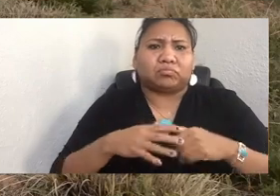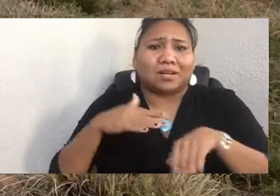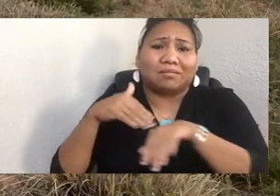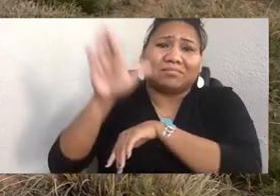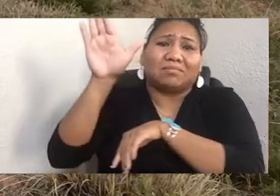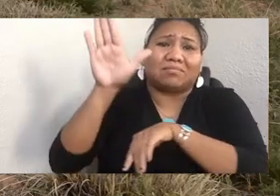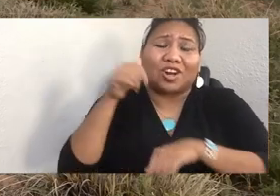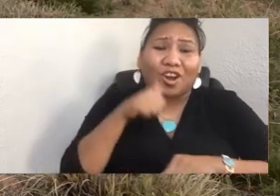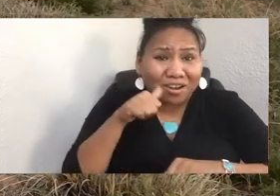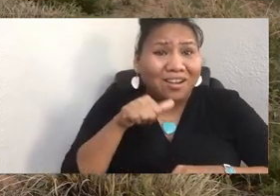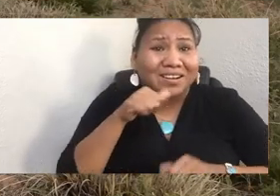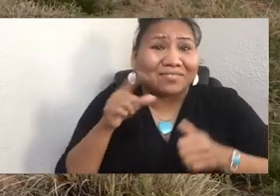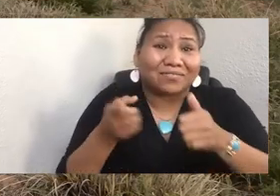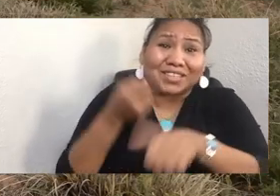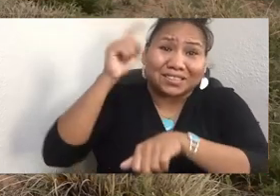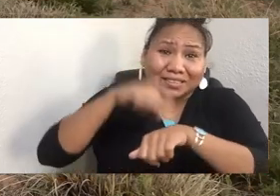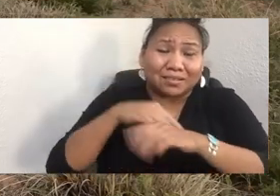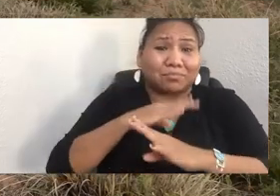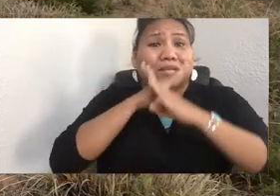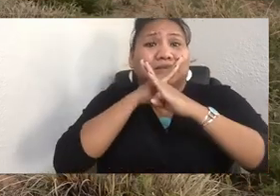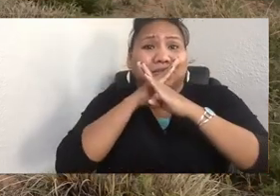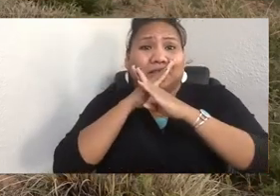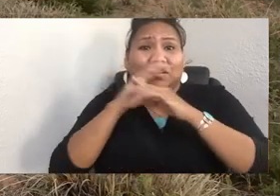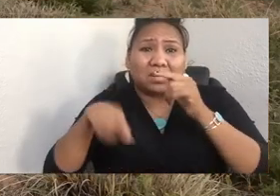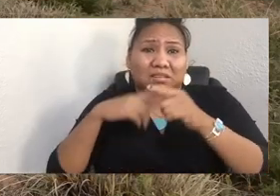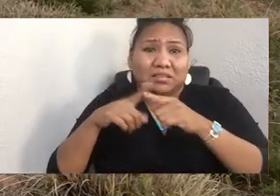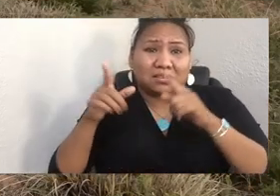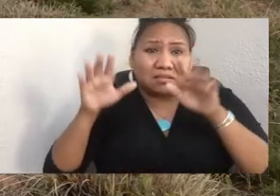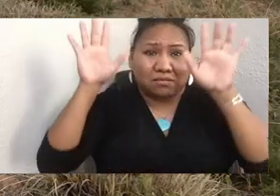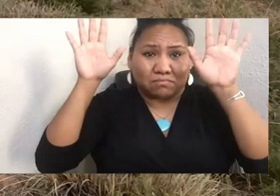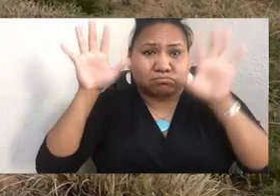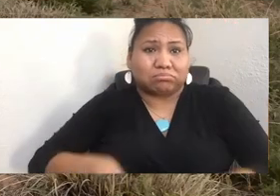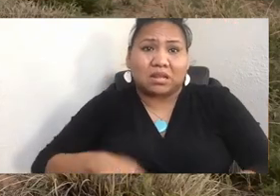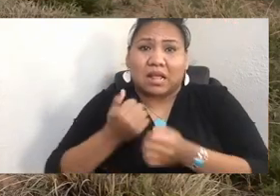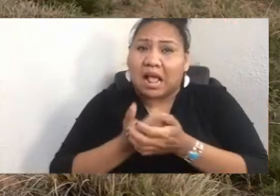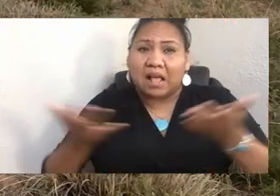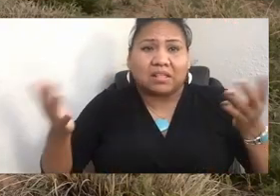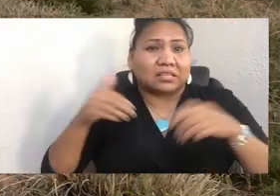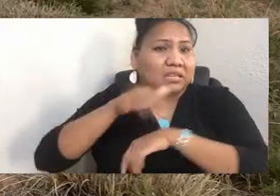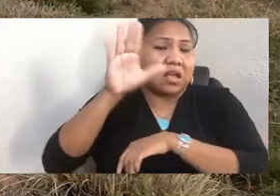that moment where I wanted to rip down the lodges and send everybody home. In that moment, my sister, she showed up